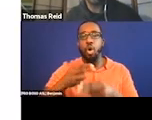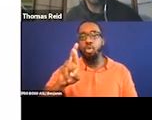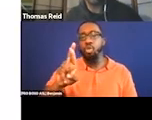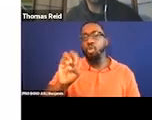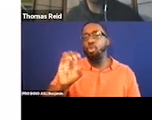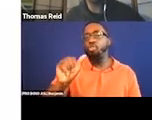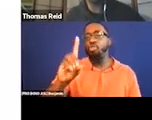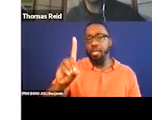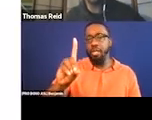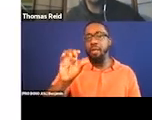Emily?